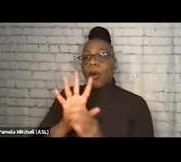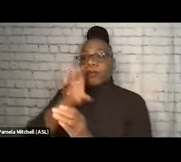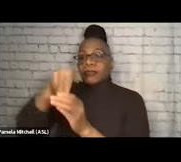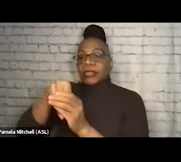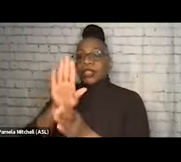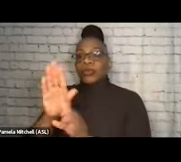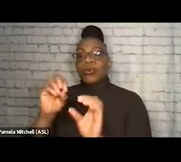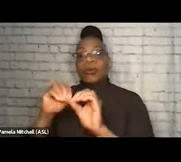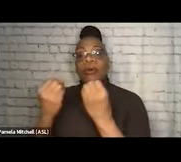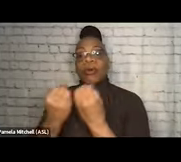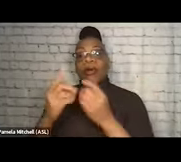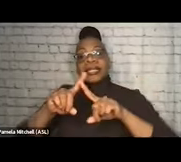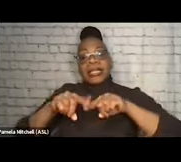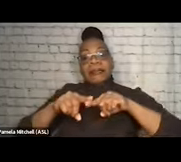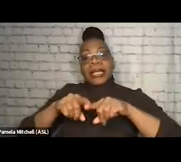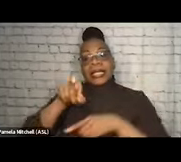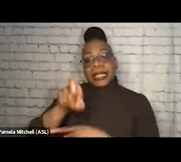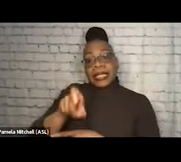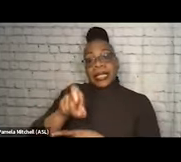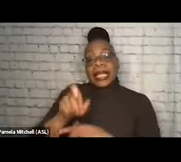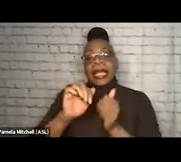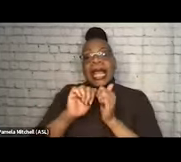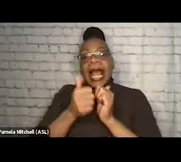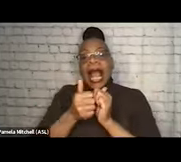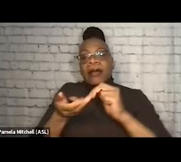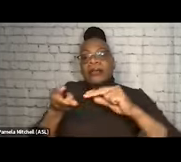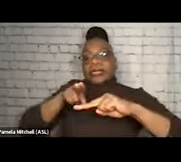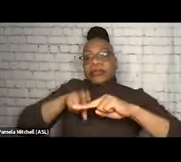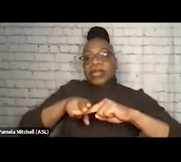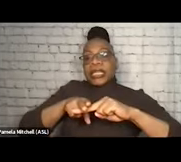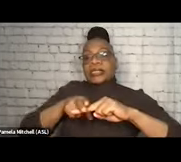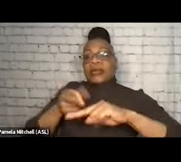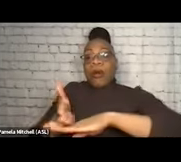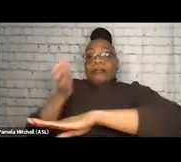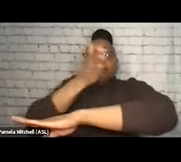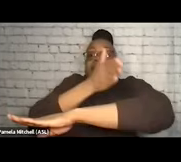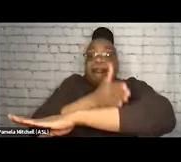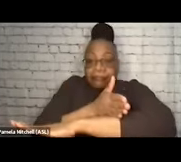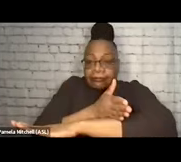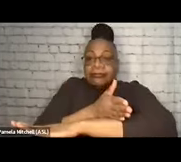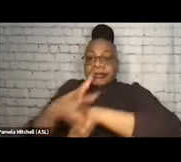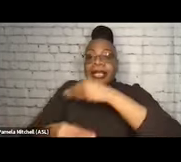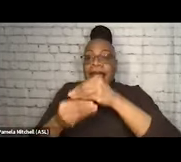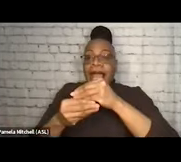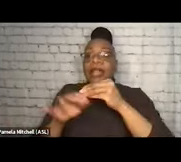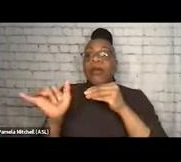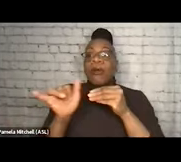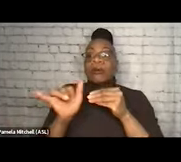depending on the need, how you can increase or enhance access to that. And then we're going to talk about